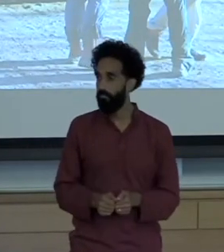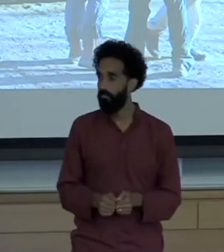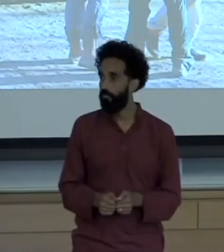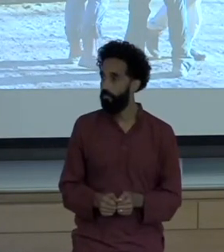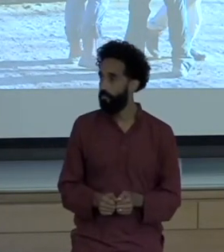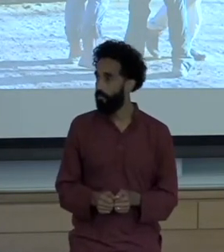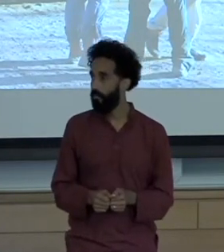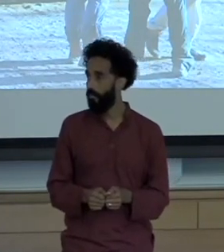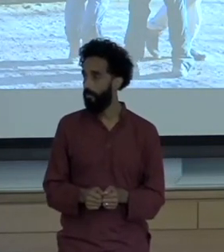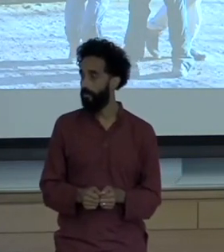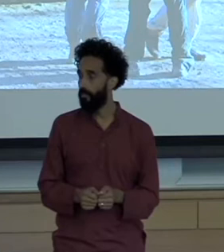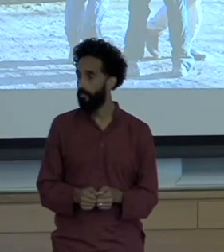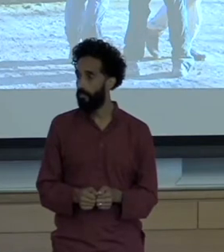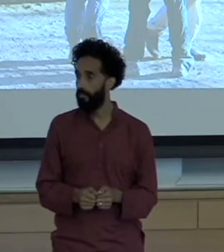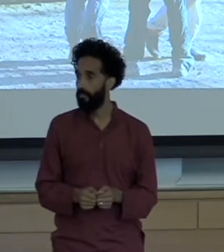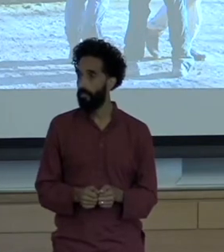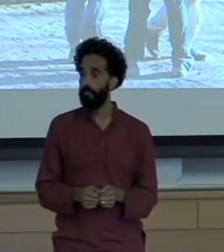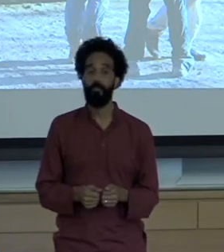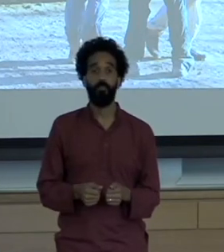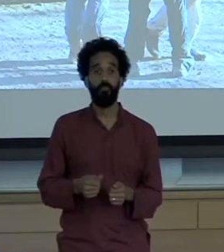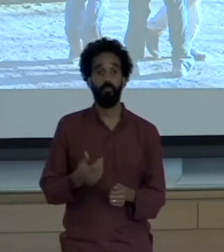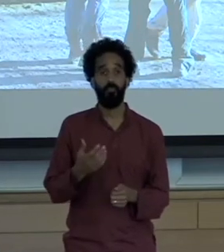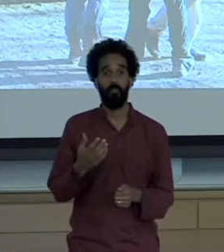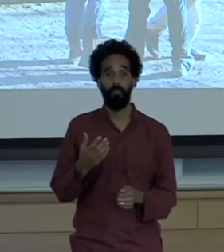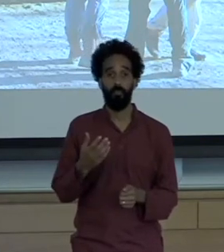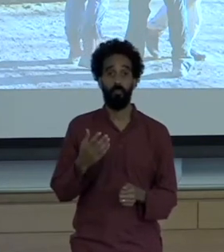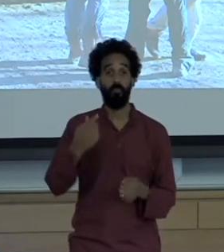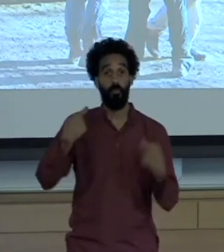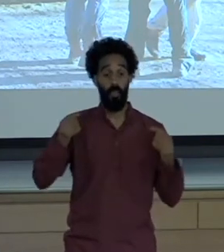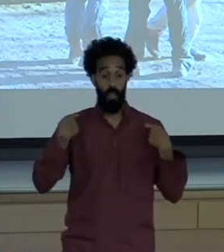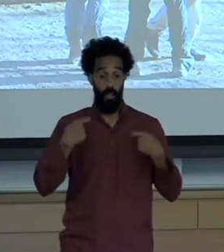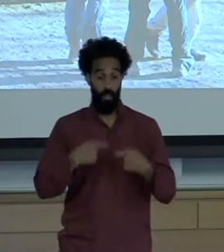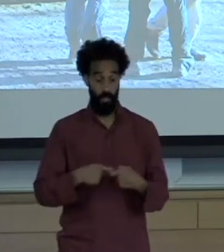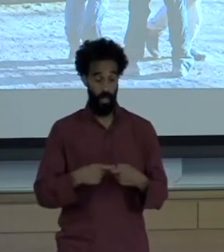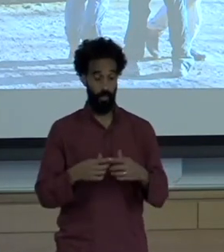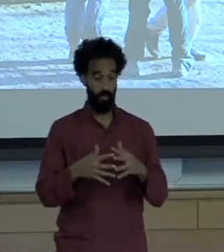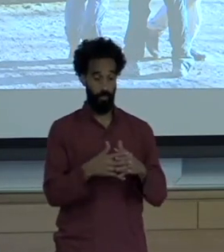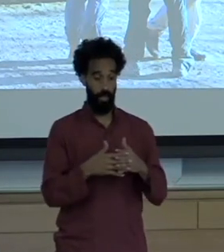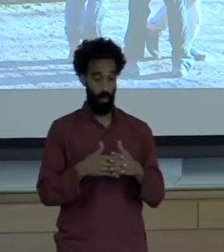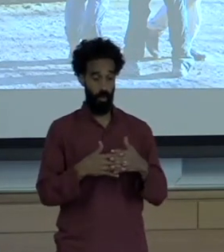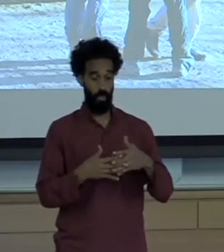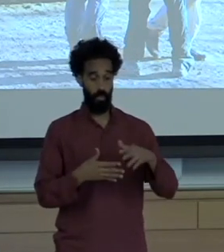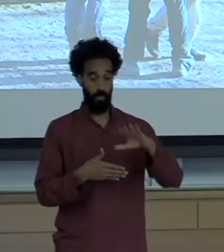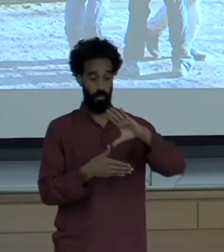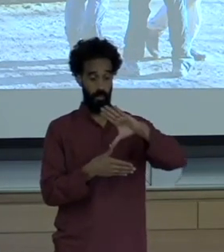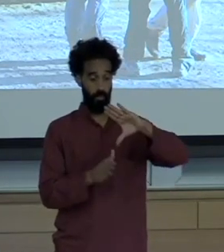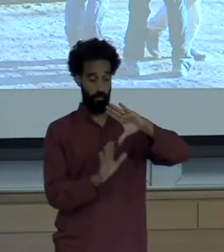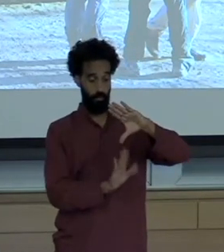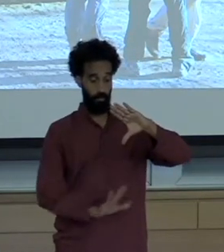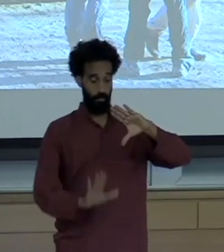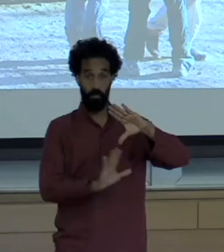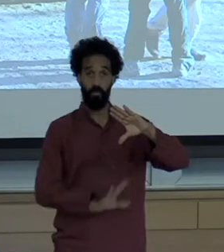Structural deficits in Latin America make it very hard to report